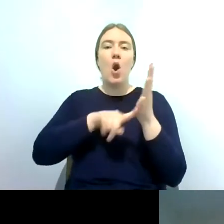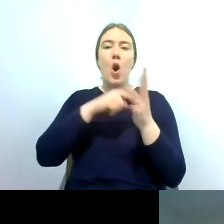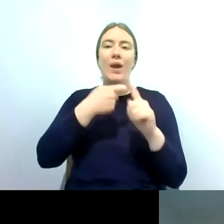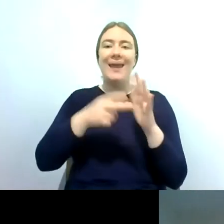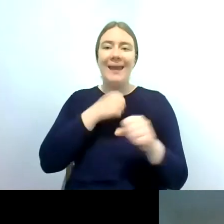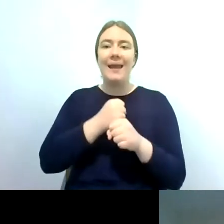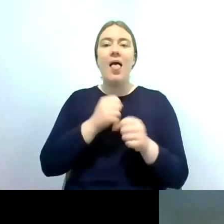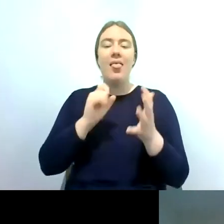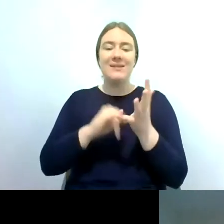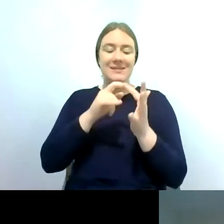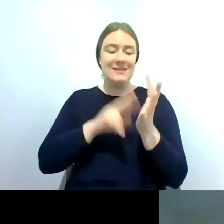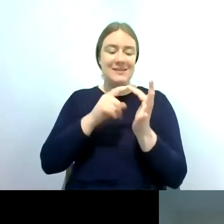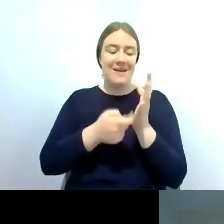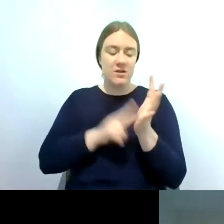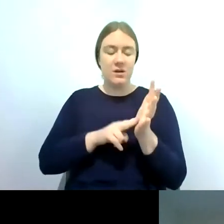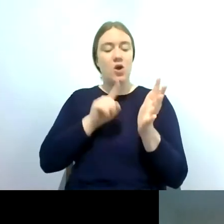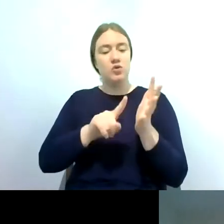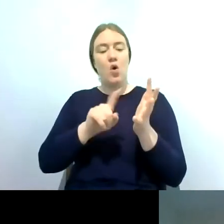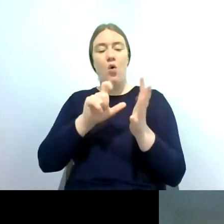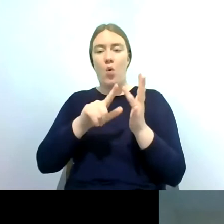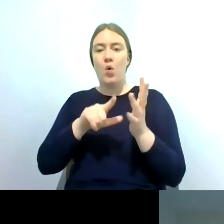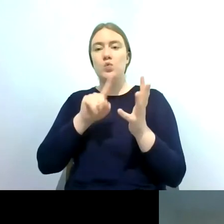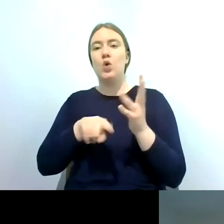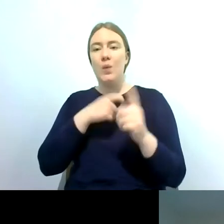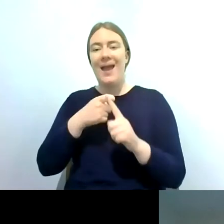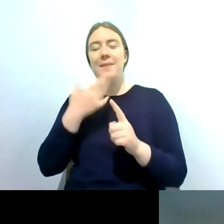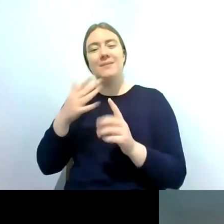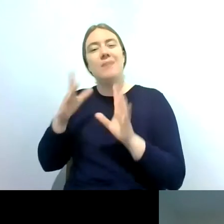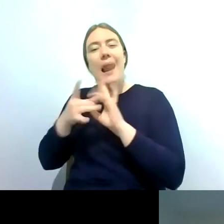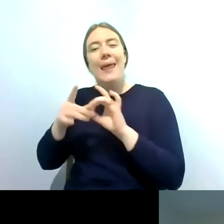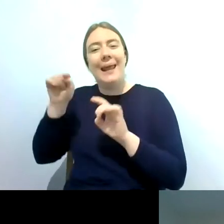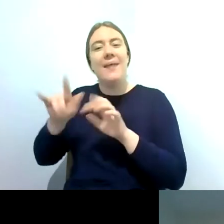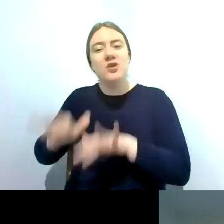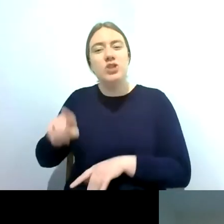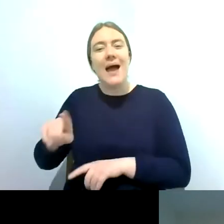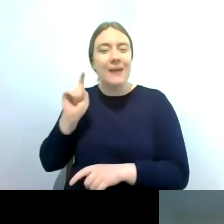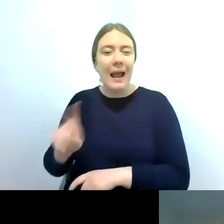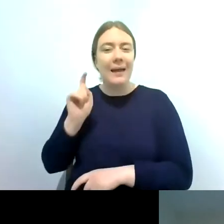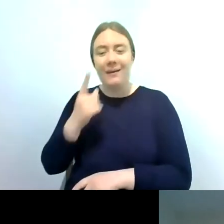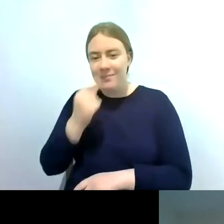more information on those and if you would like to keep up to date with what we're doing um as i said